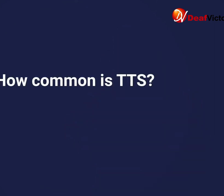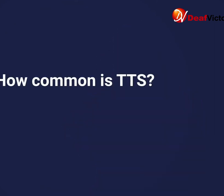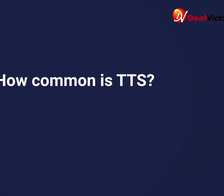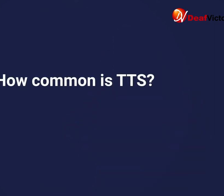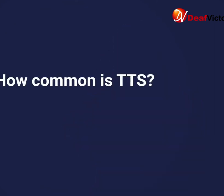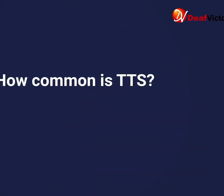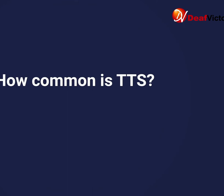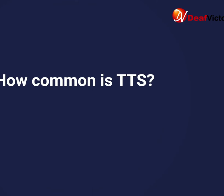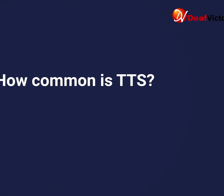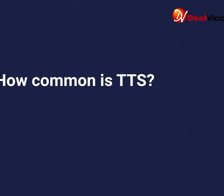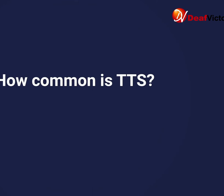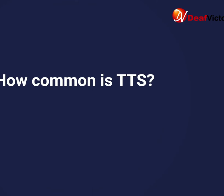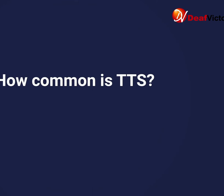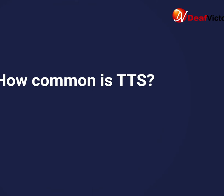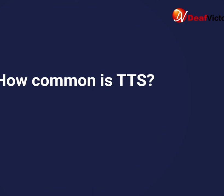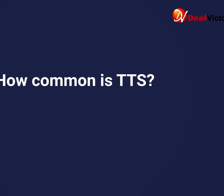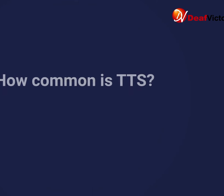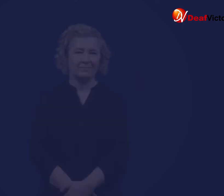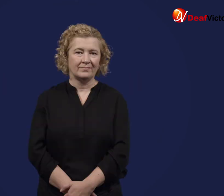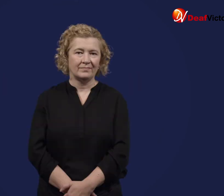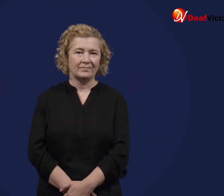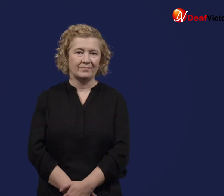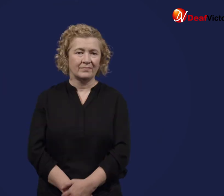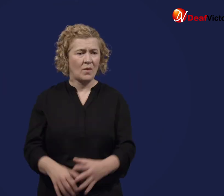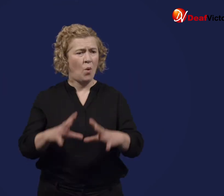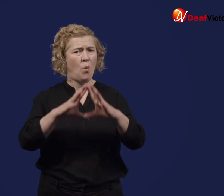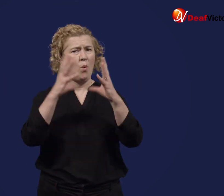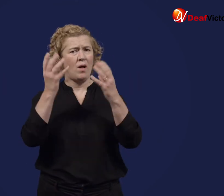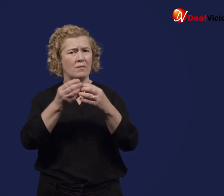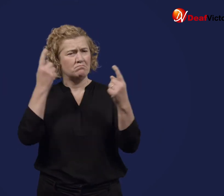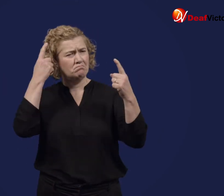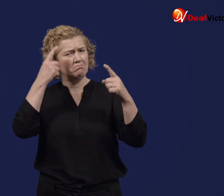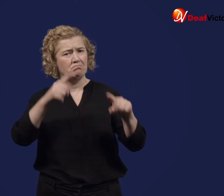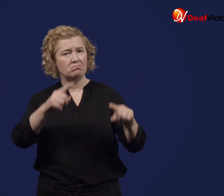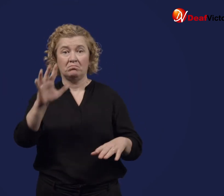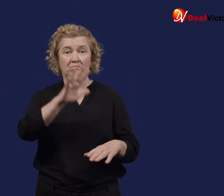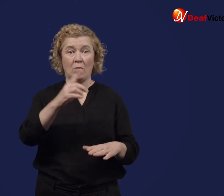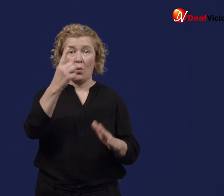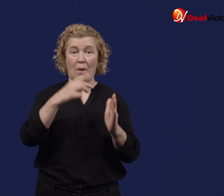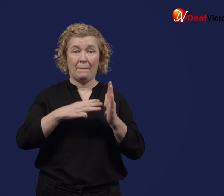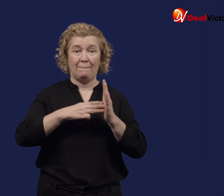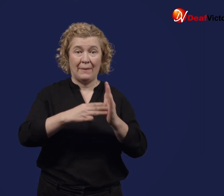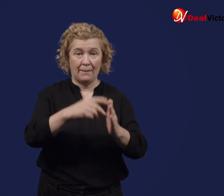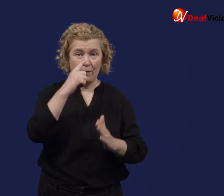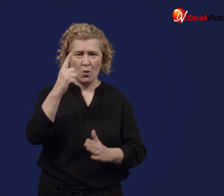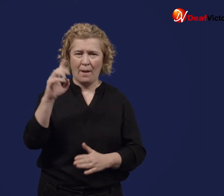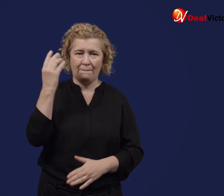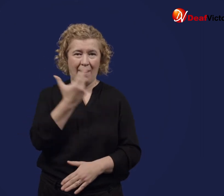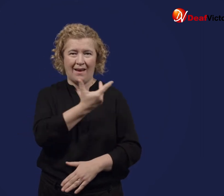The overall rate of TTS is estimated to be approximately 6 cases per million people vaccinated.